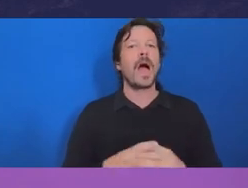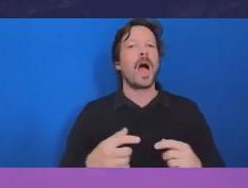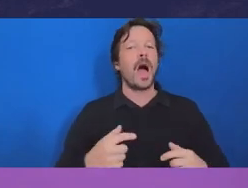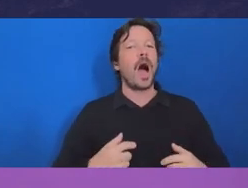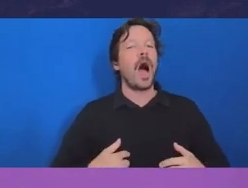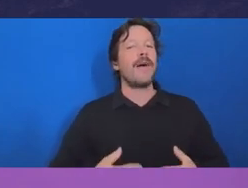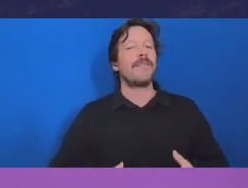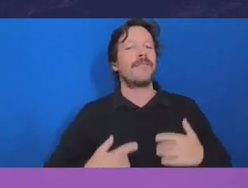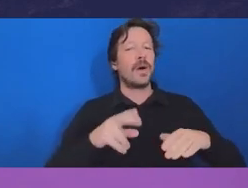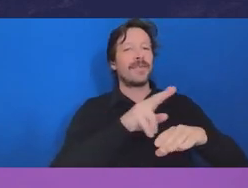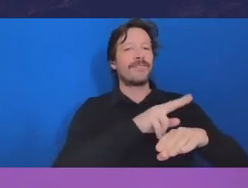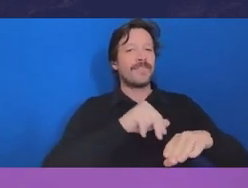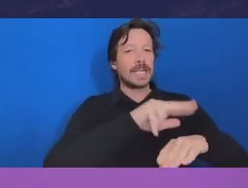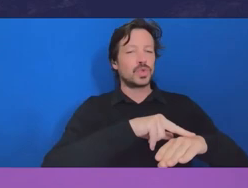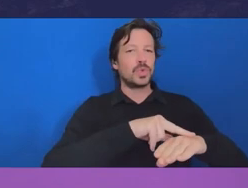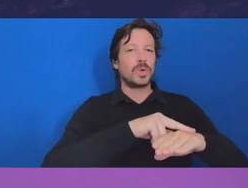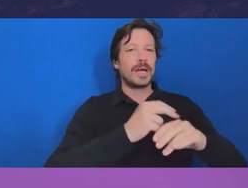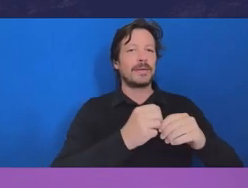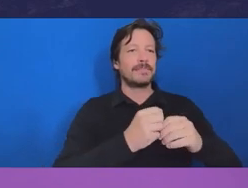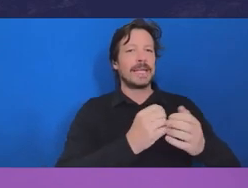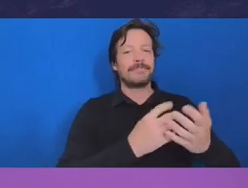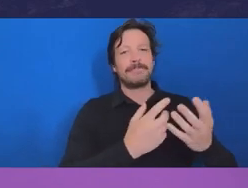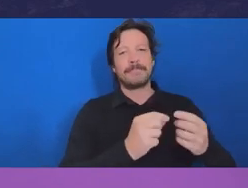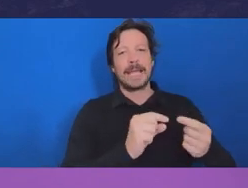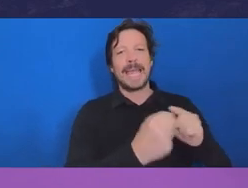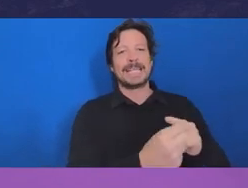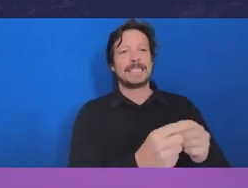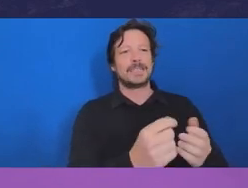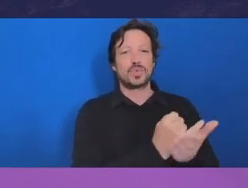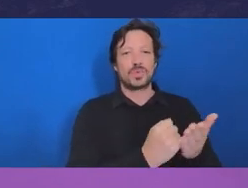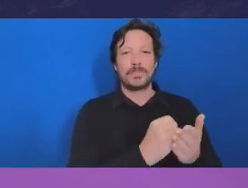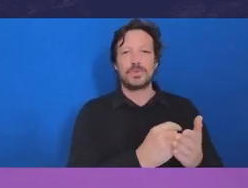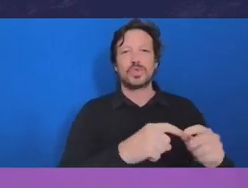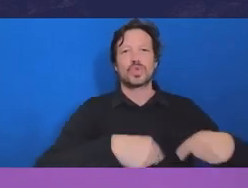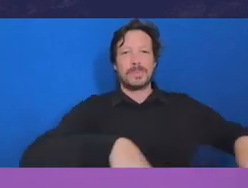anti-corruption Commission. I was taken by the work that's being done at the Commonwealth